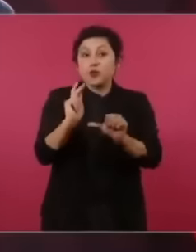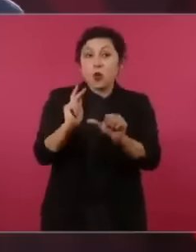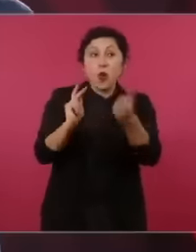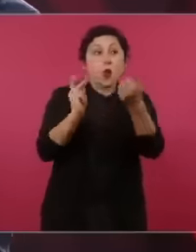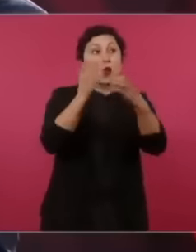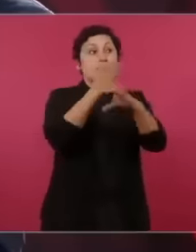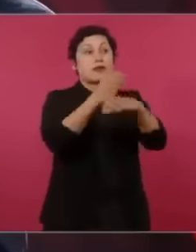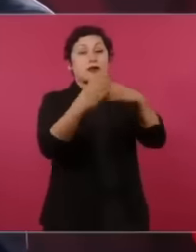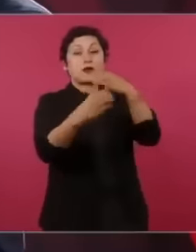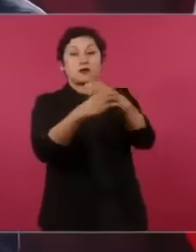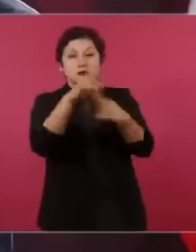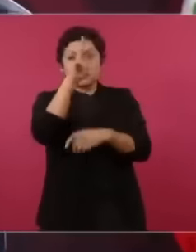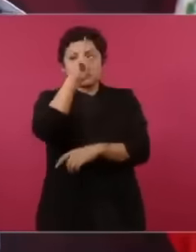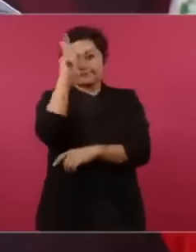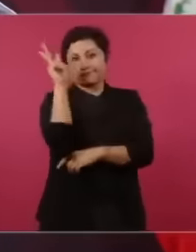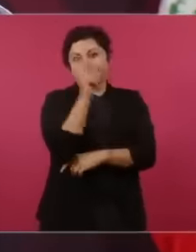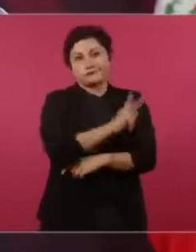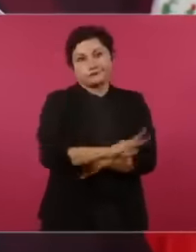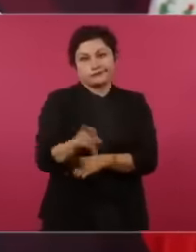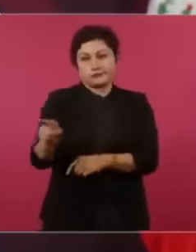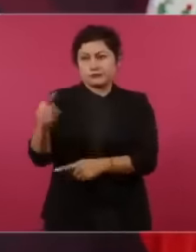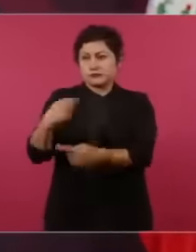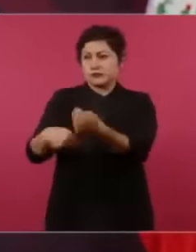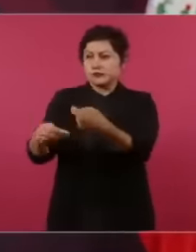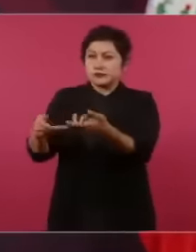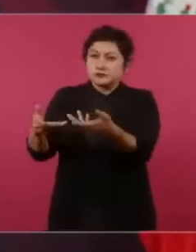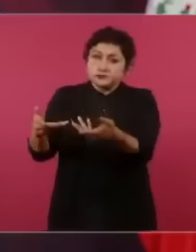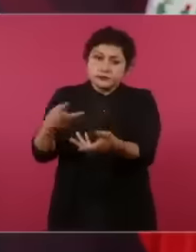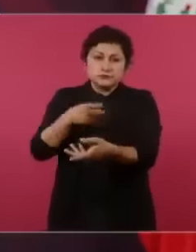worse things